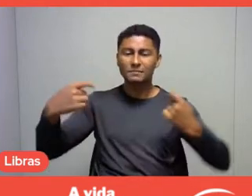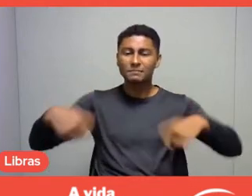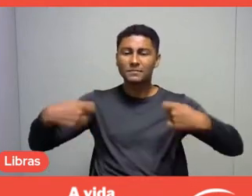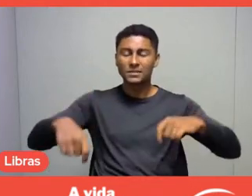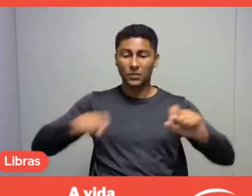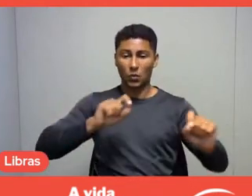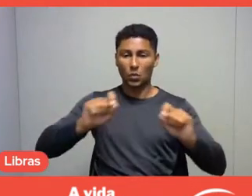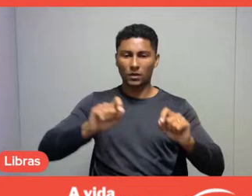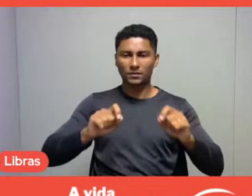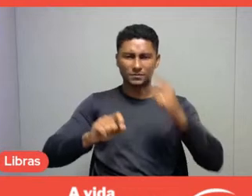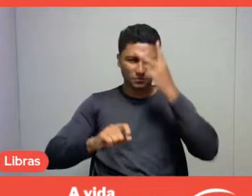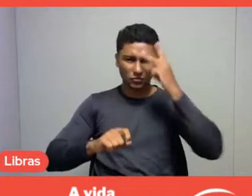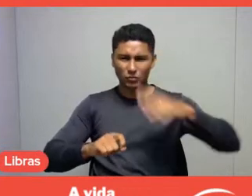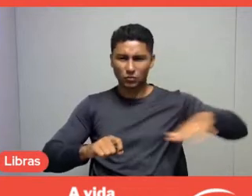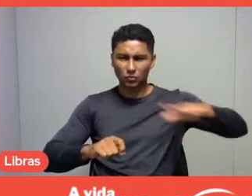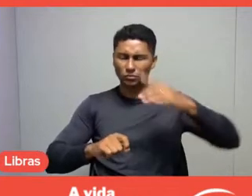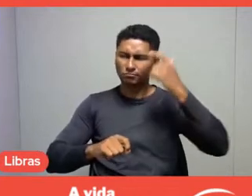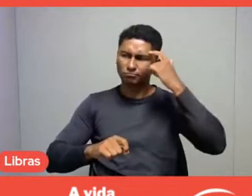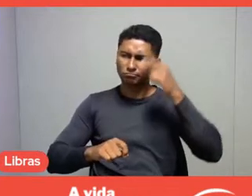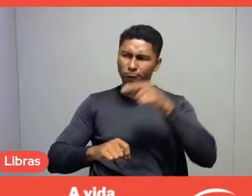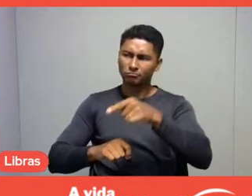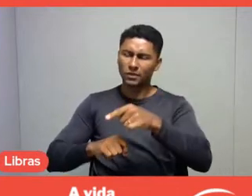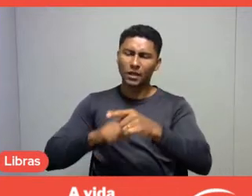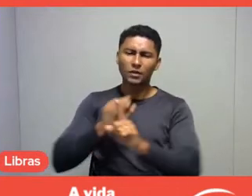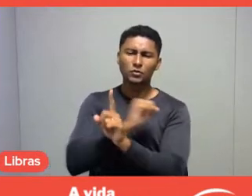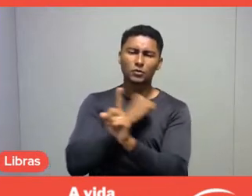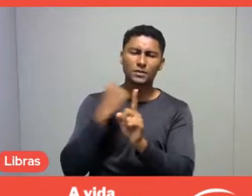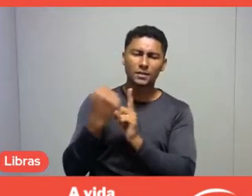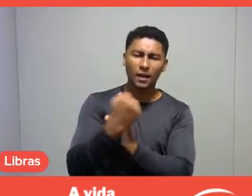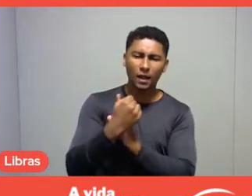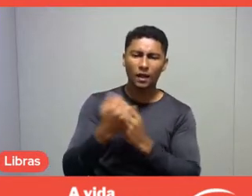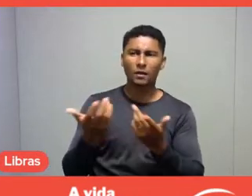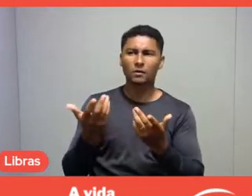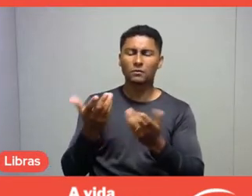Social, cultural, historical meaning, a meaning of its own, a very particular meaning.